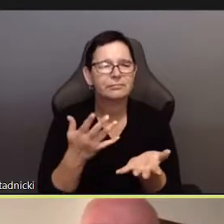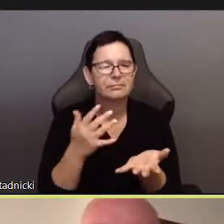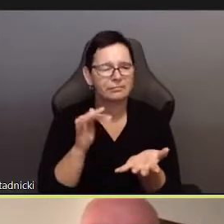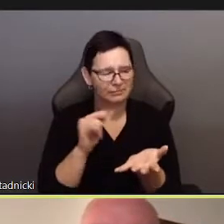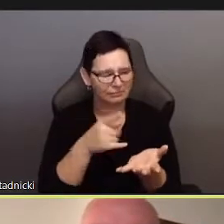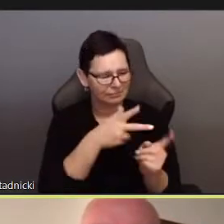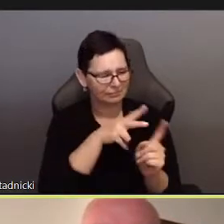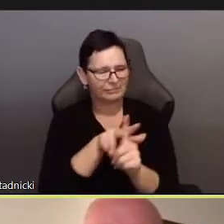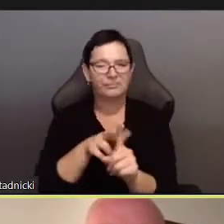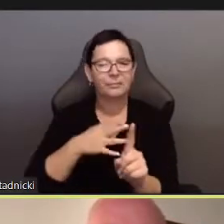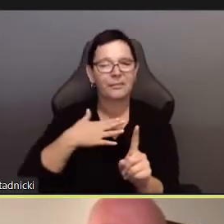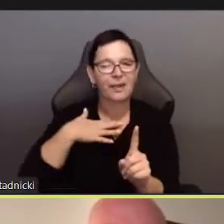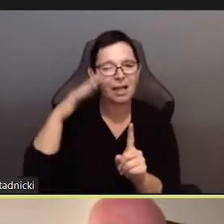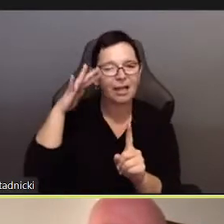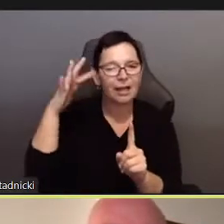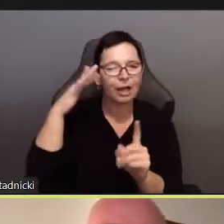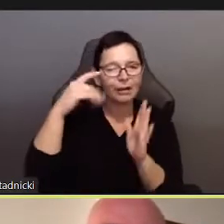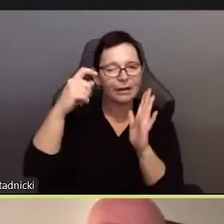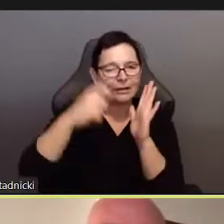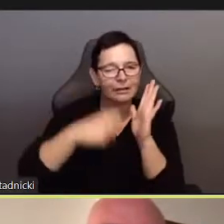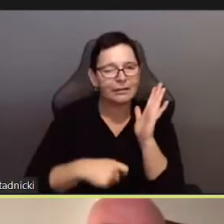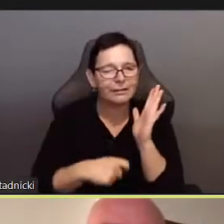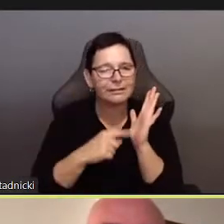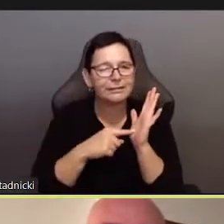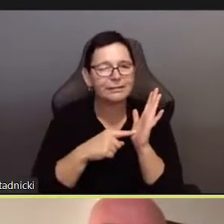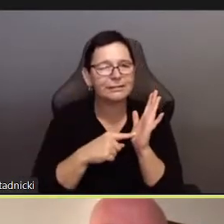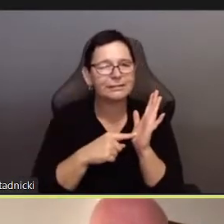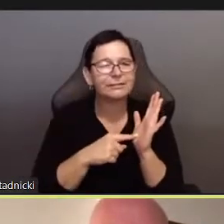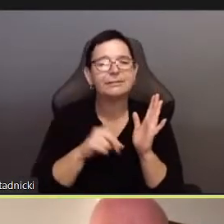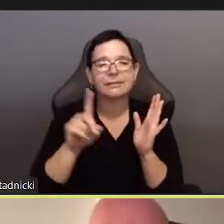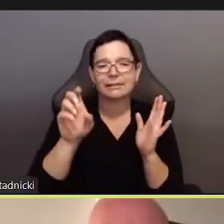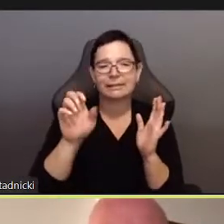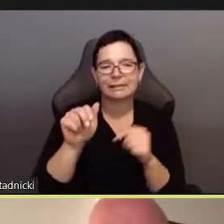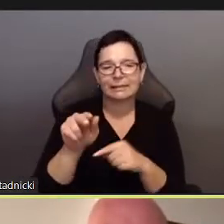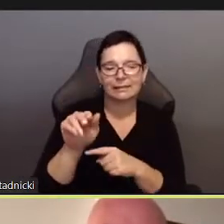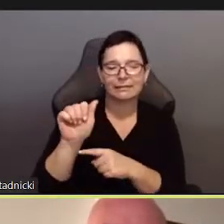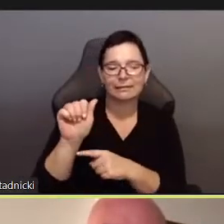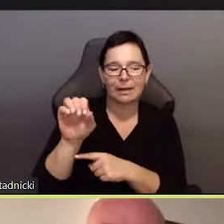I marvelled at the sheer coincidence of an artist creating two bodies of work